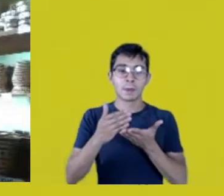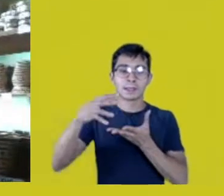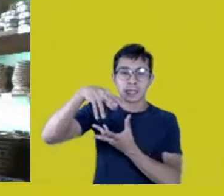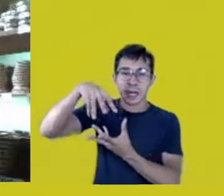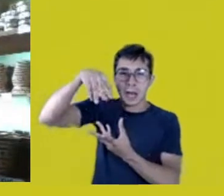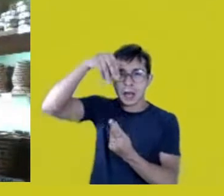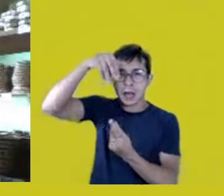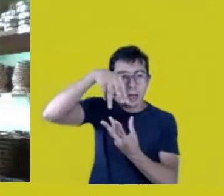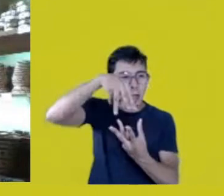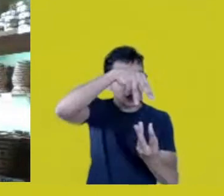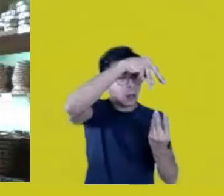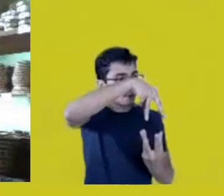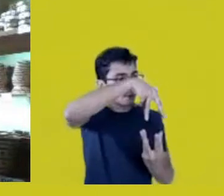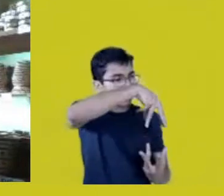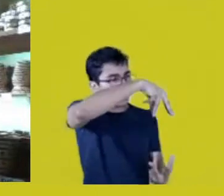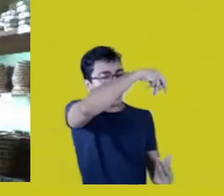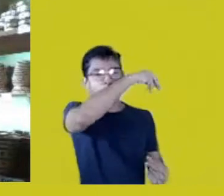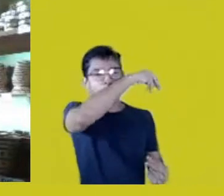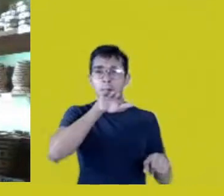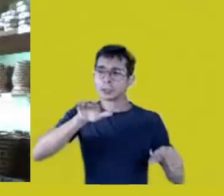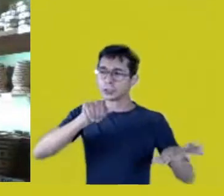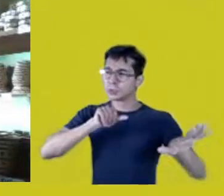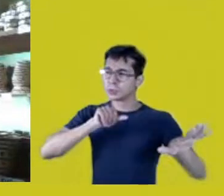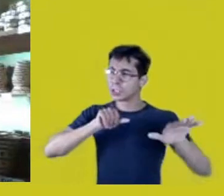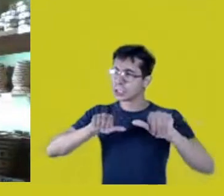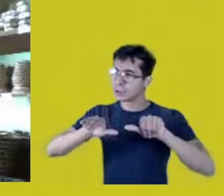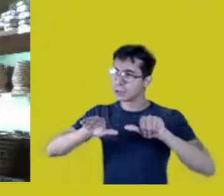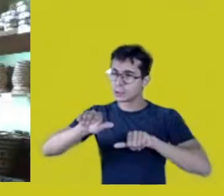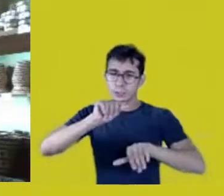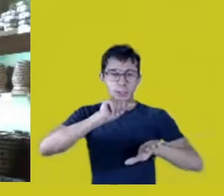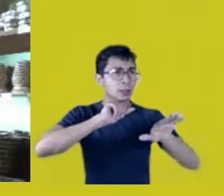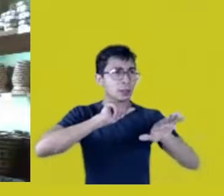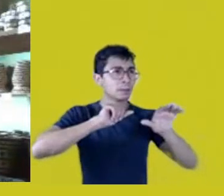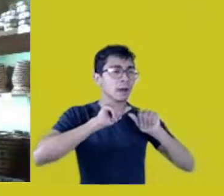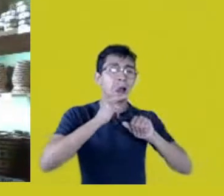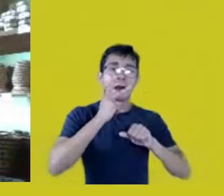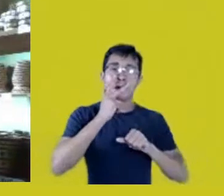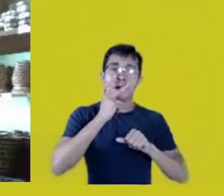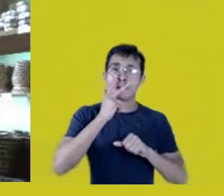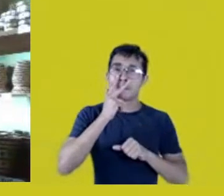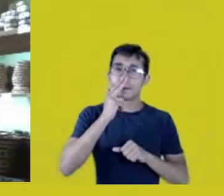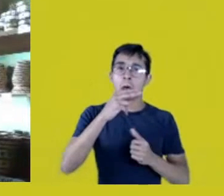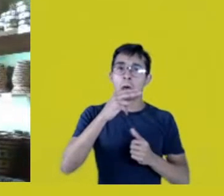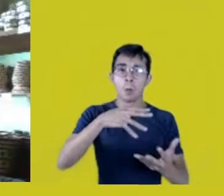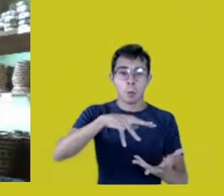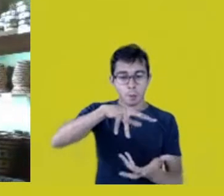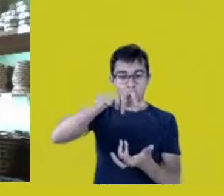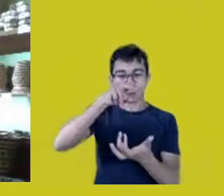What world view is that, what way of knowing, of thinking, of narrating?